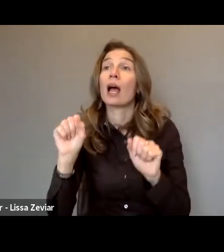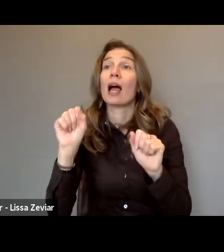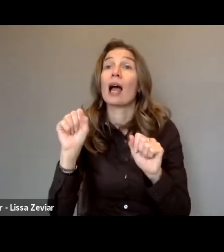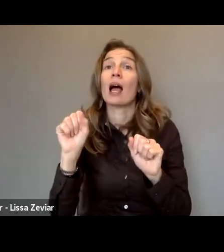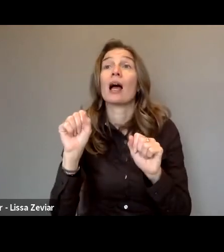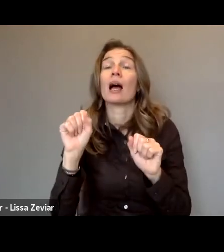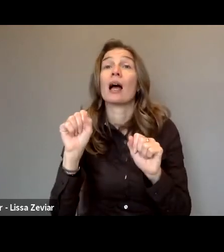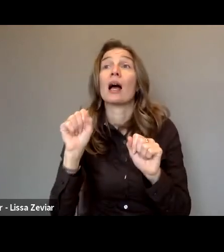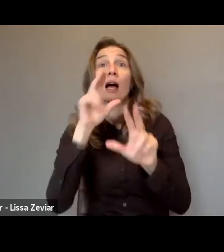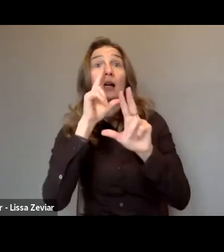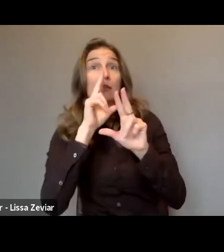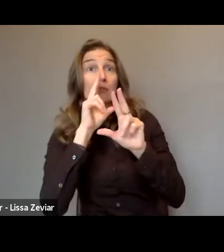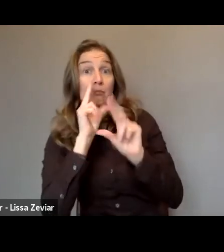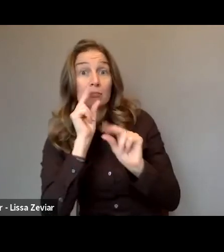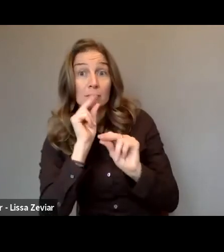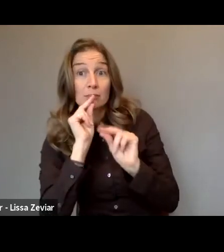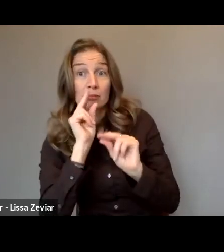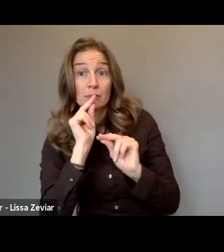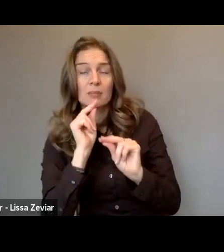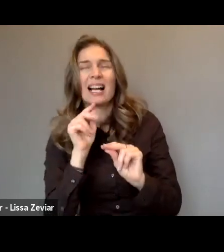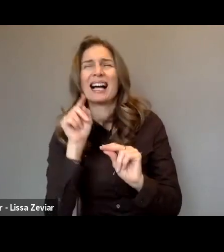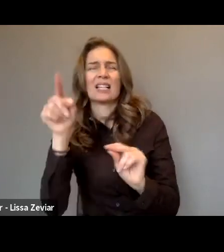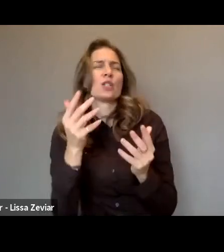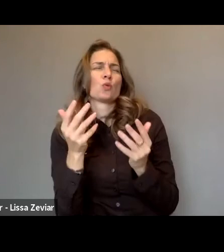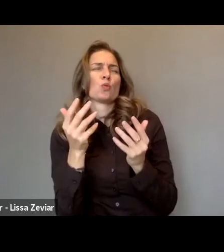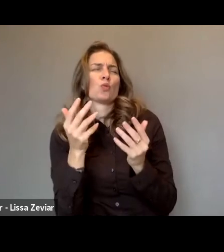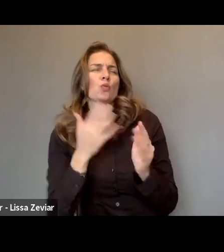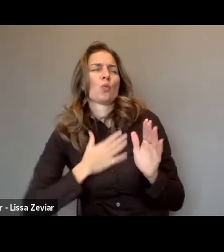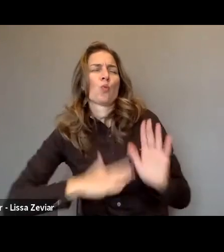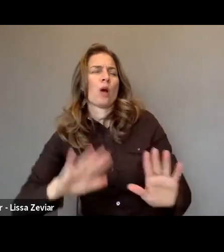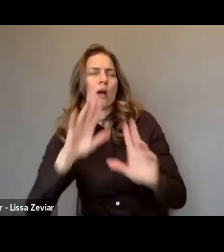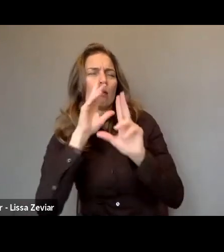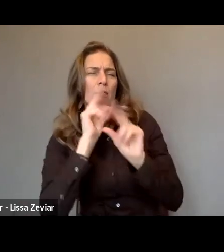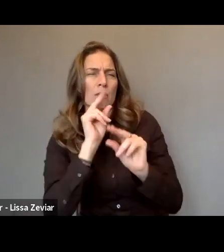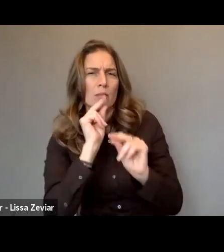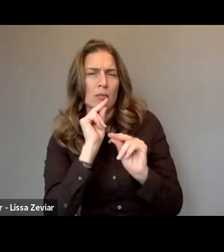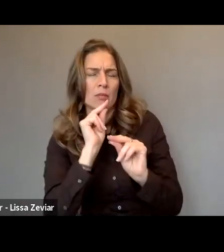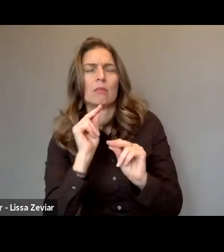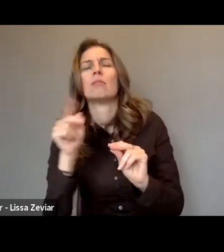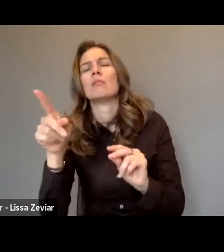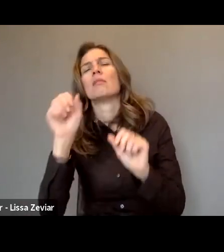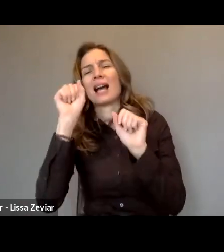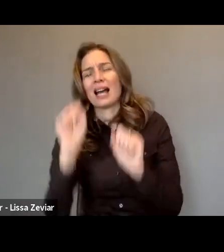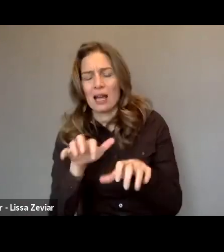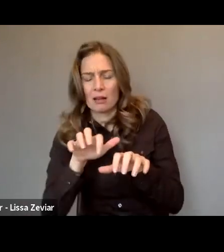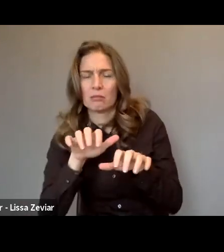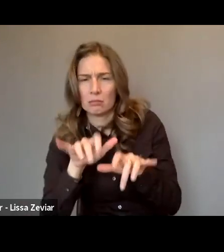and in that case we'll read the question for you. For persons using sign language, please indicate